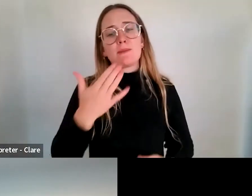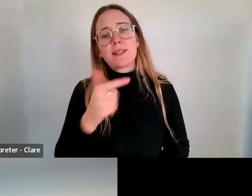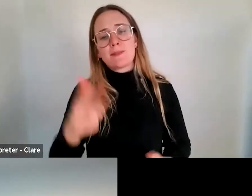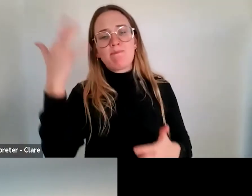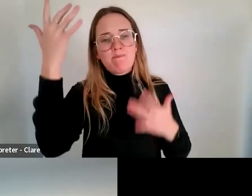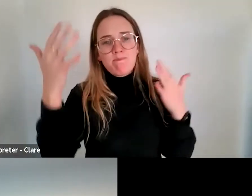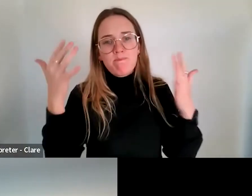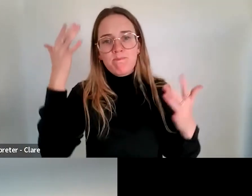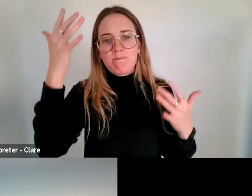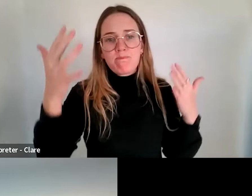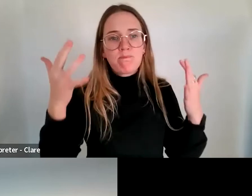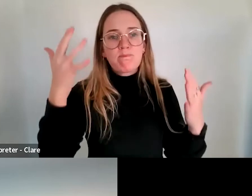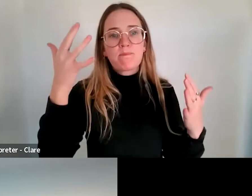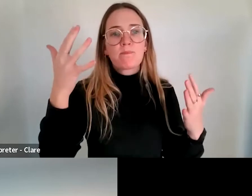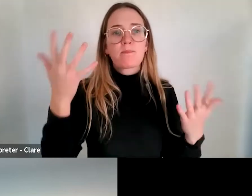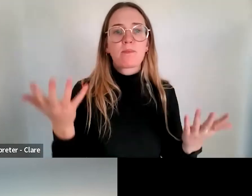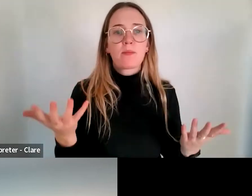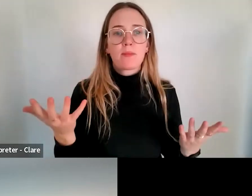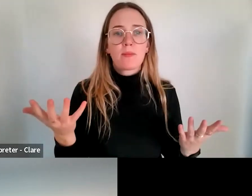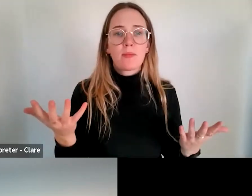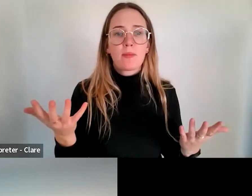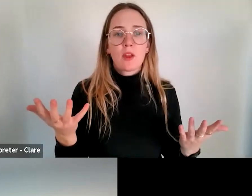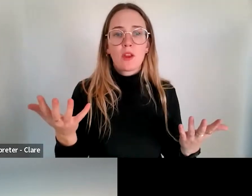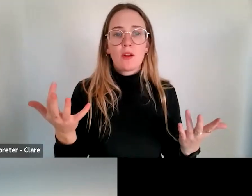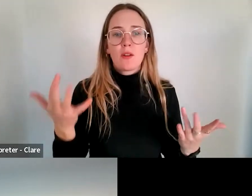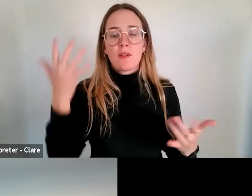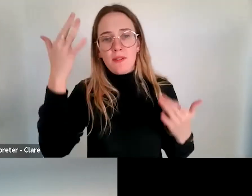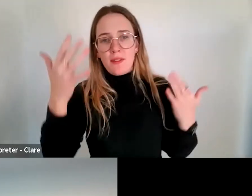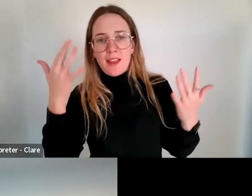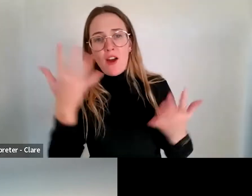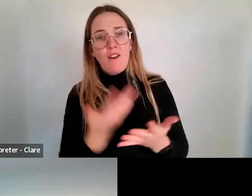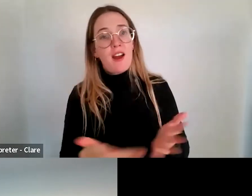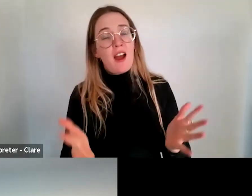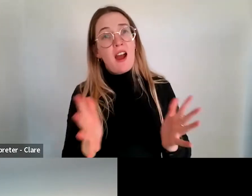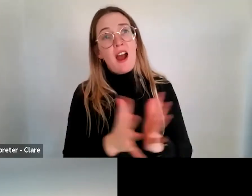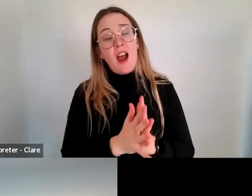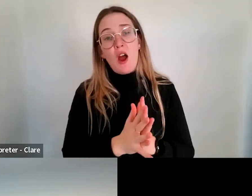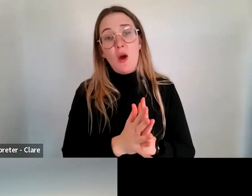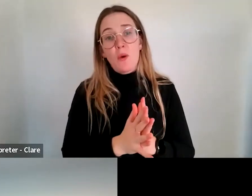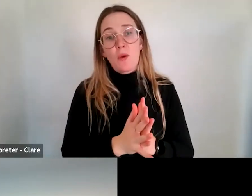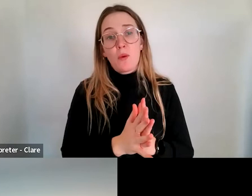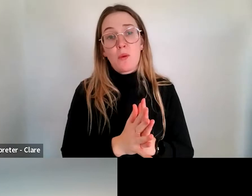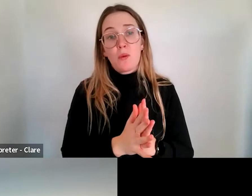know, what are the different ways that you feel either your own individual